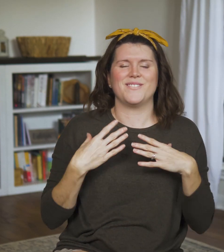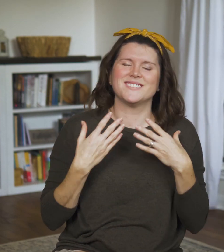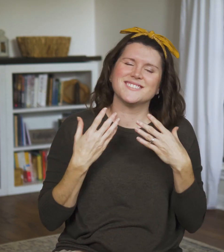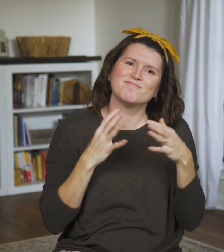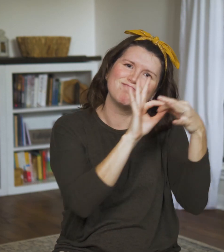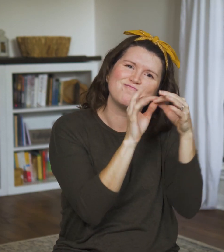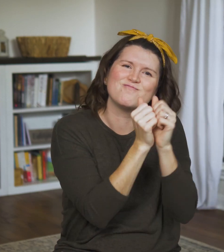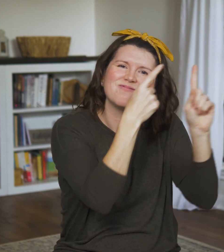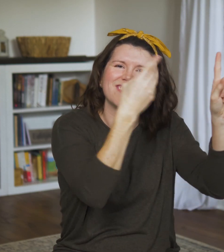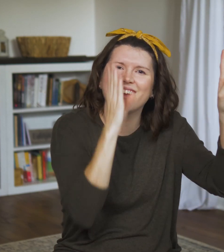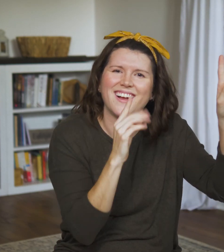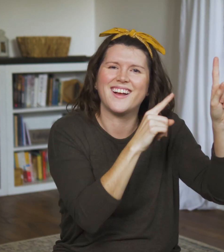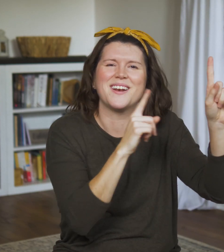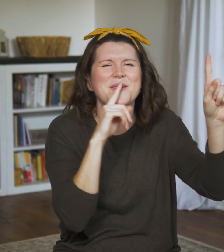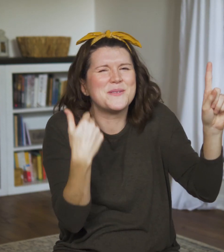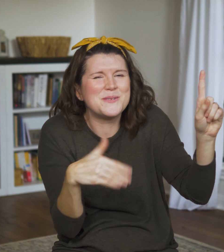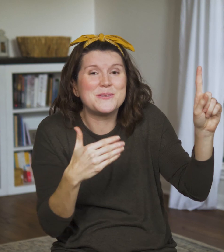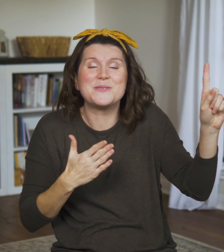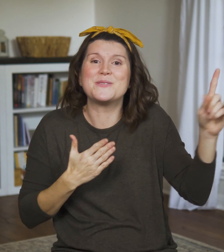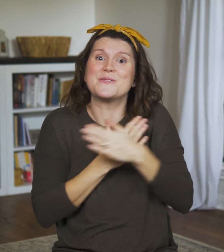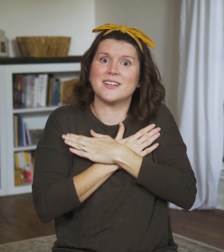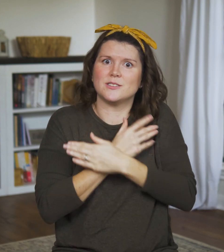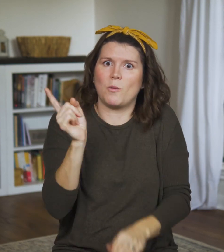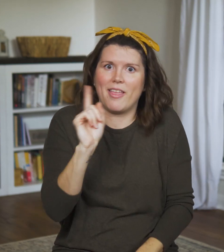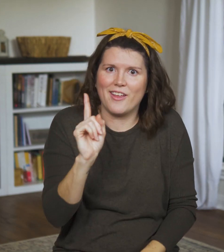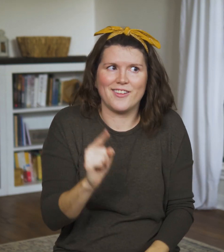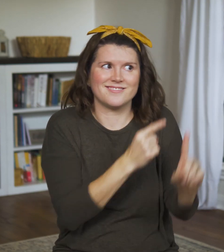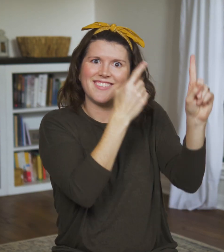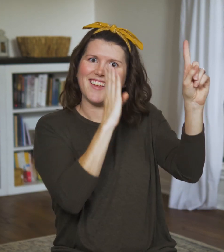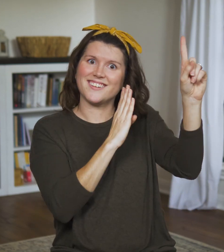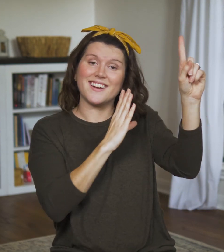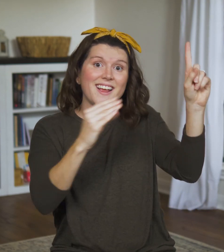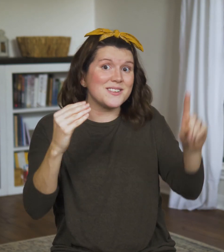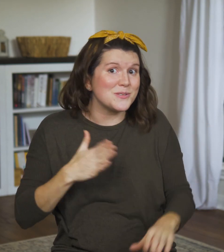This option also protected the man of her household,